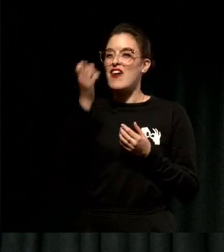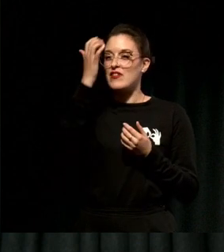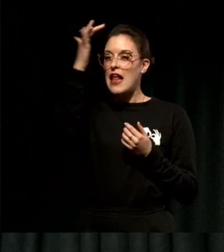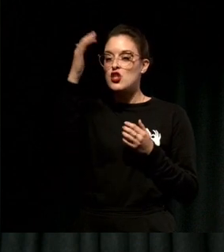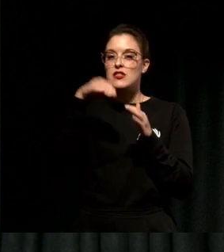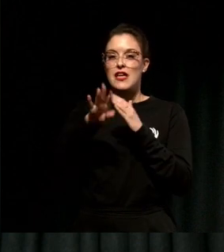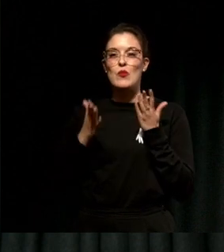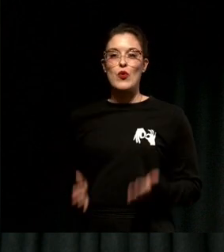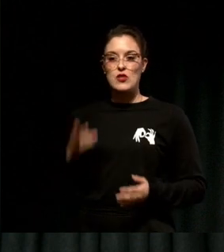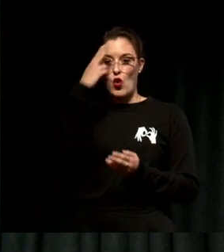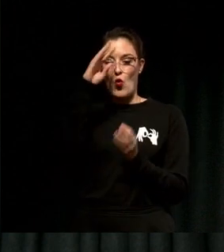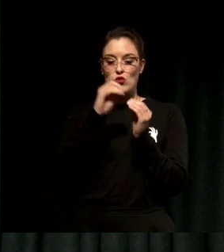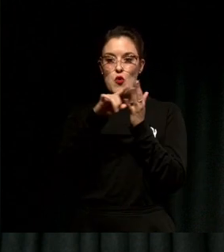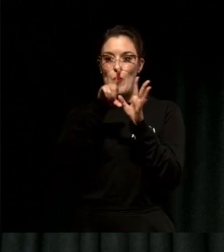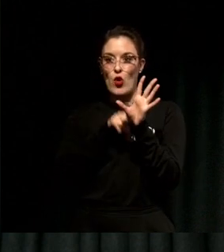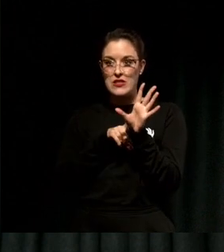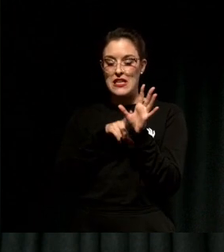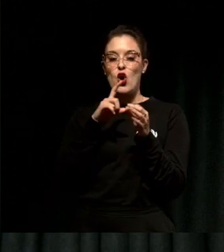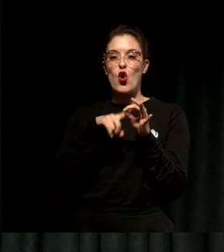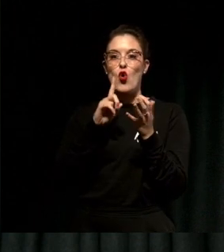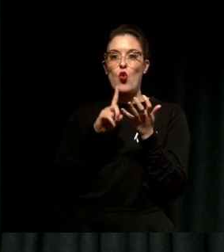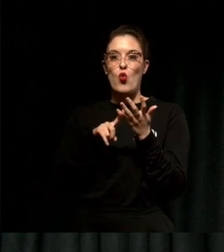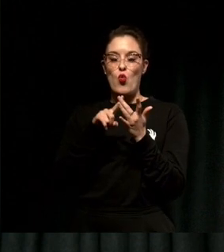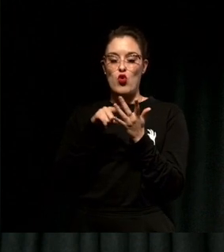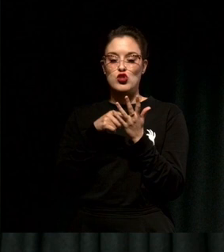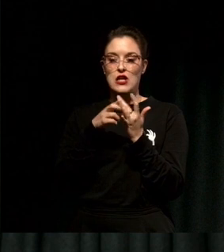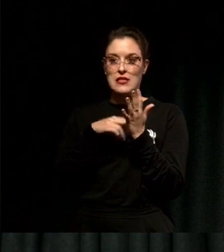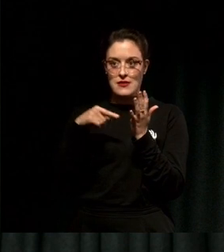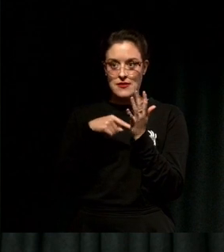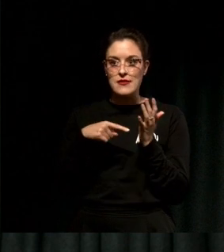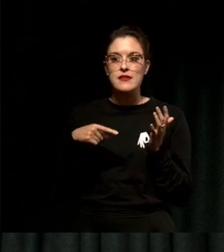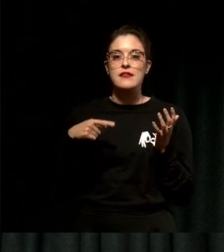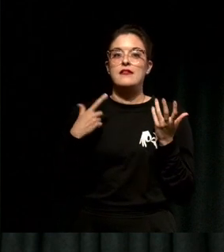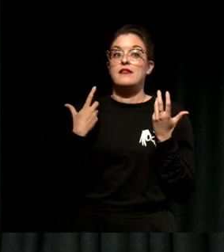It's an important thing that many of us haven't been exposed to and I had been exposed to before until I felt a full body yes.